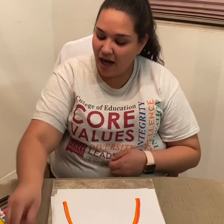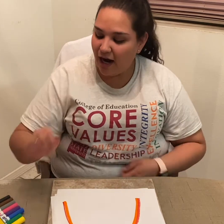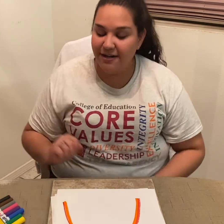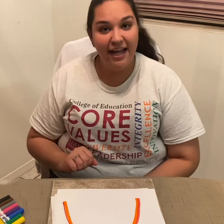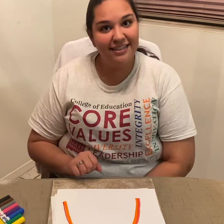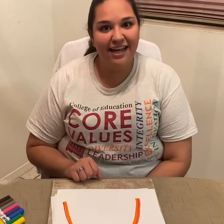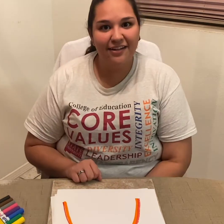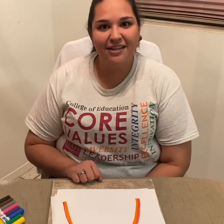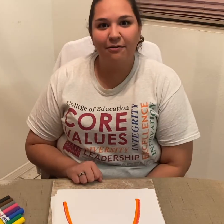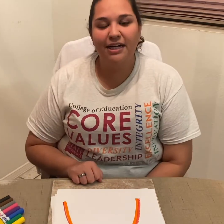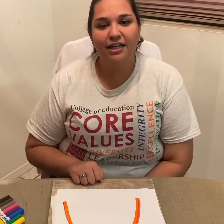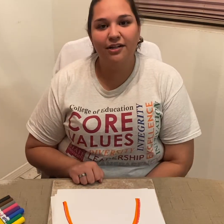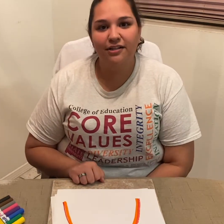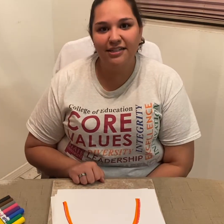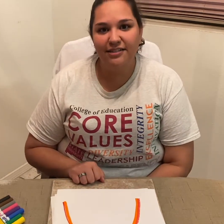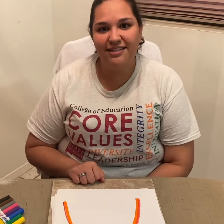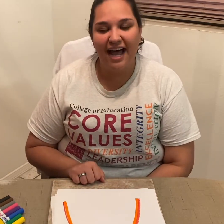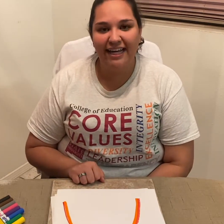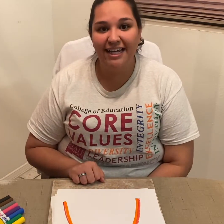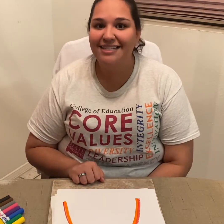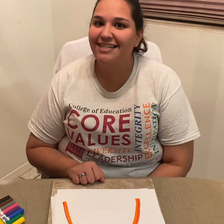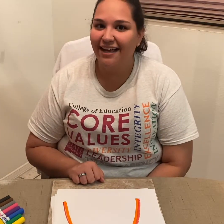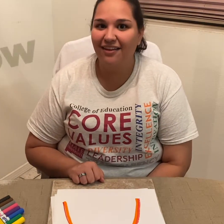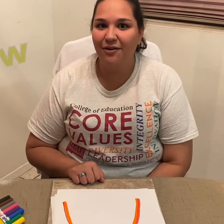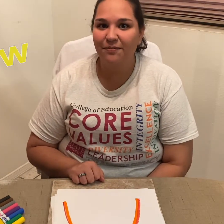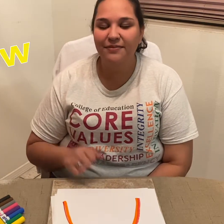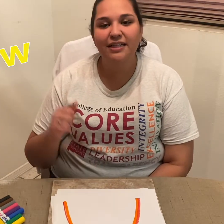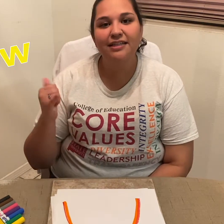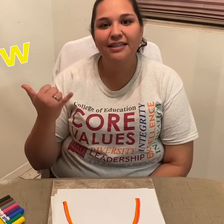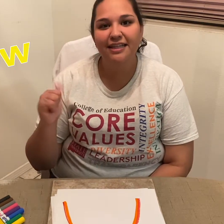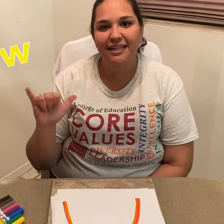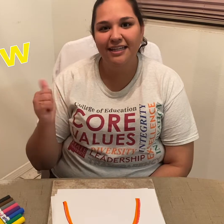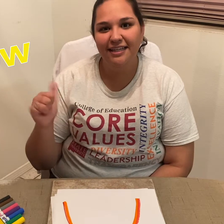Our next color that we're going to learn to sign is yellow.